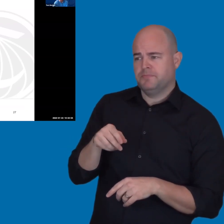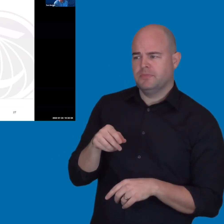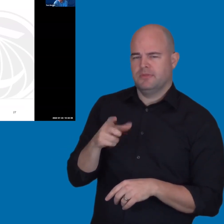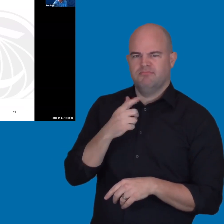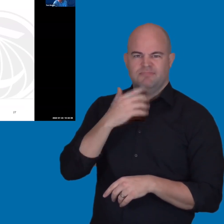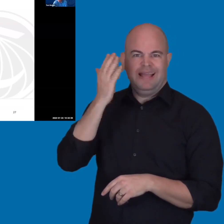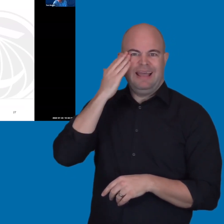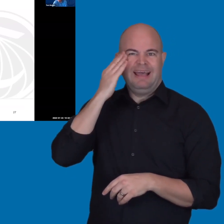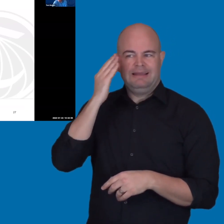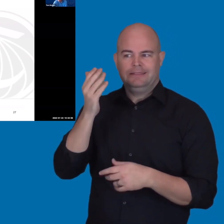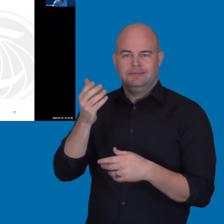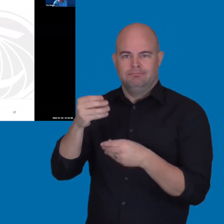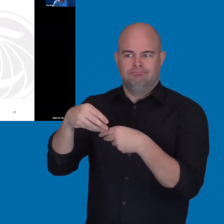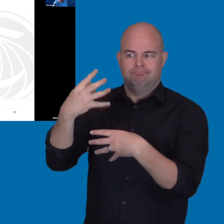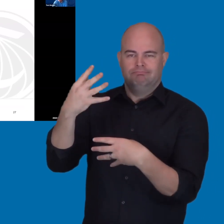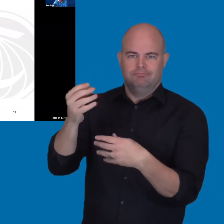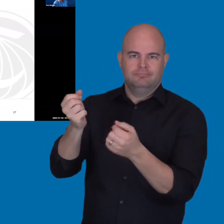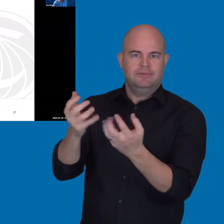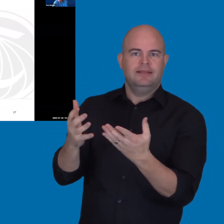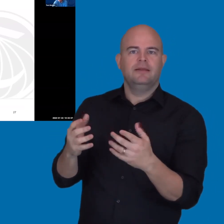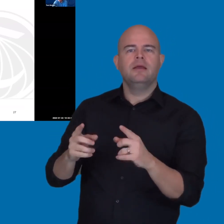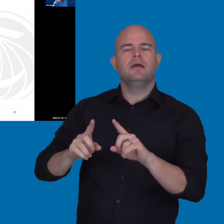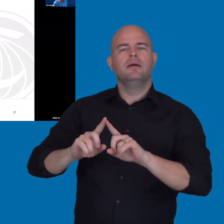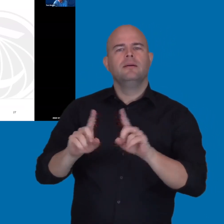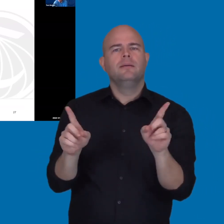So, let me just answer one more question, if I can, Dawn.